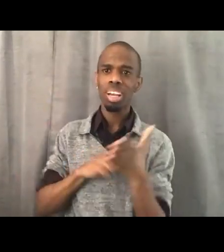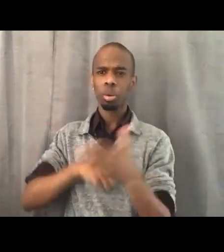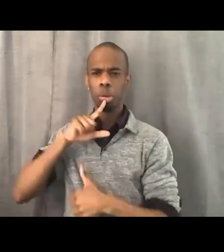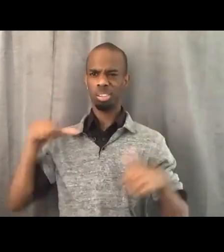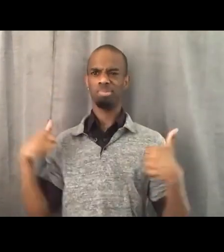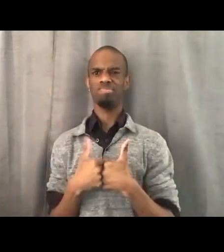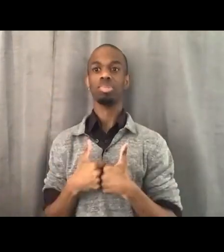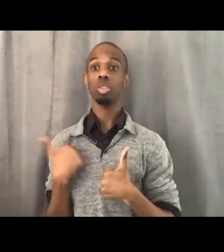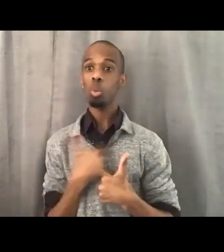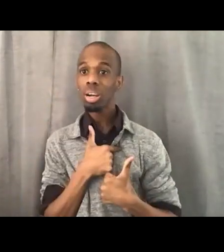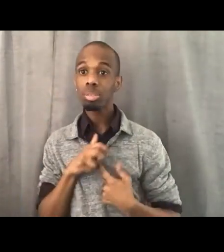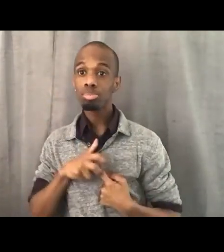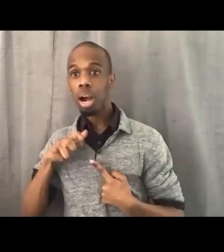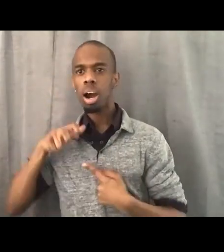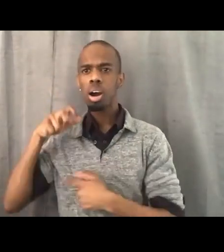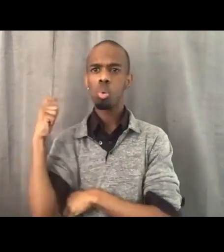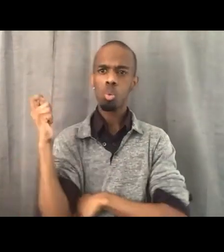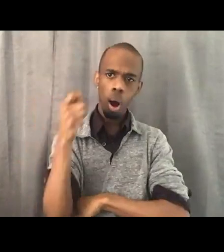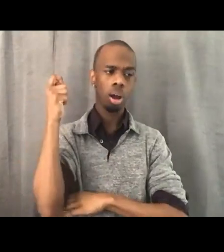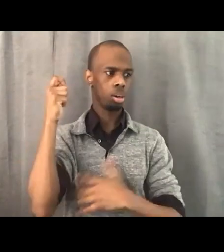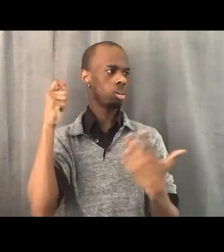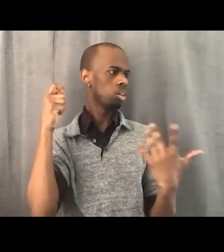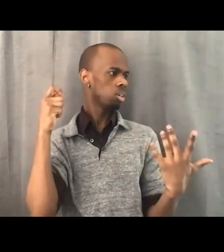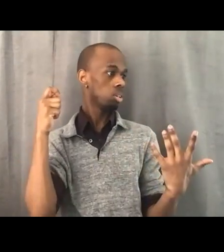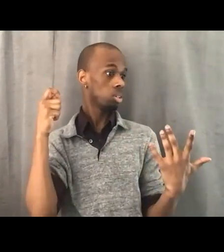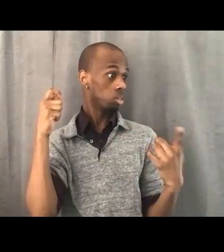So, almost immediately,